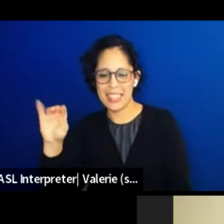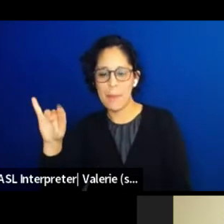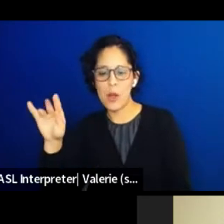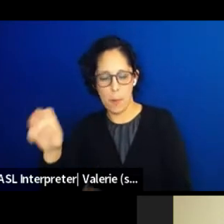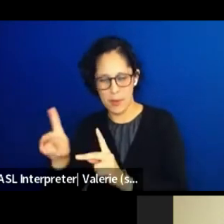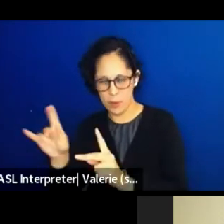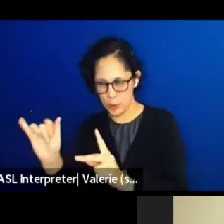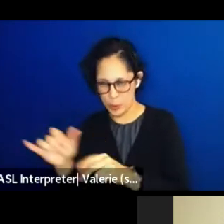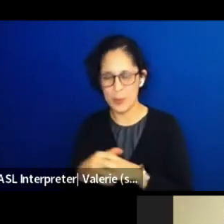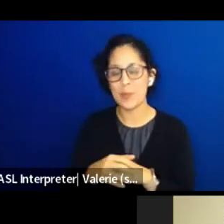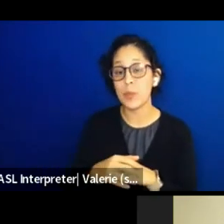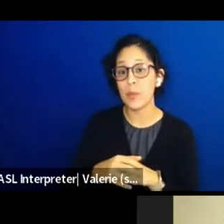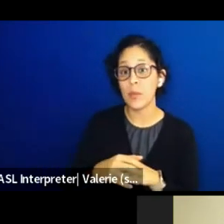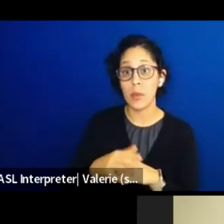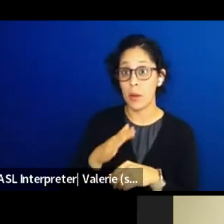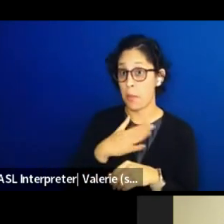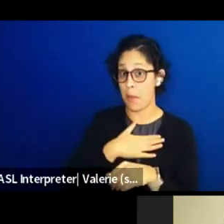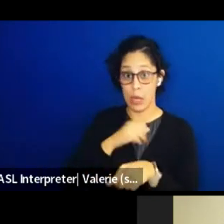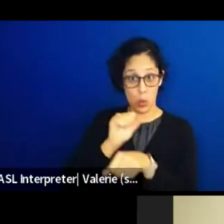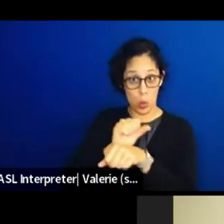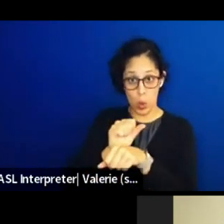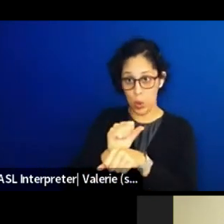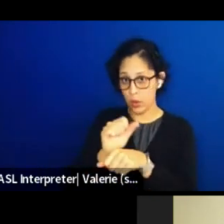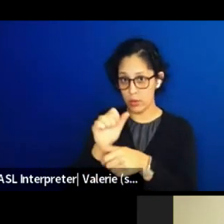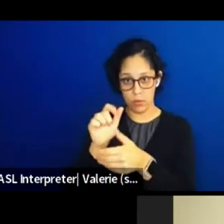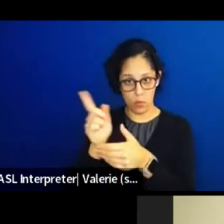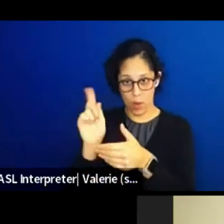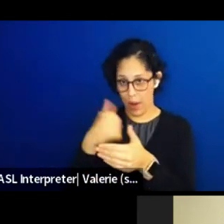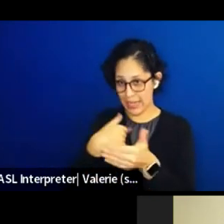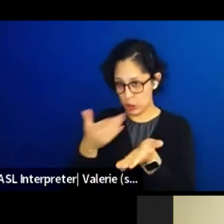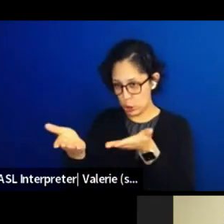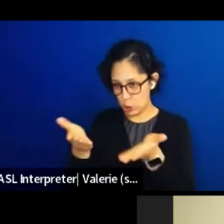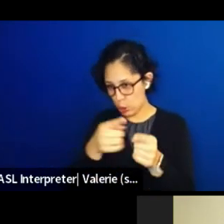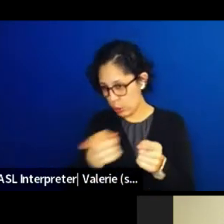I wanted to start out with this quote by Angela Davis.